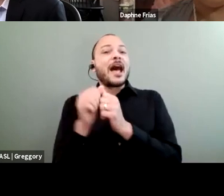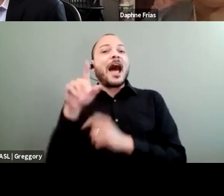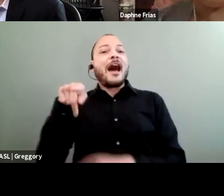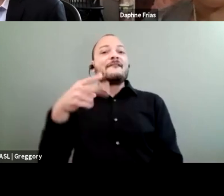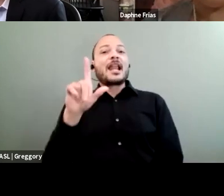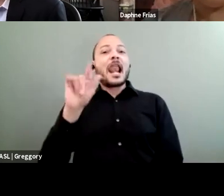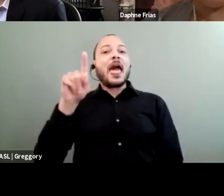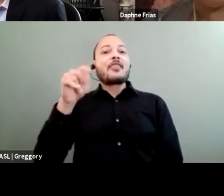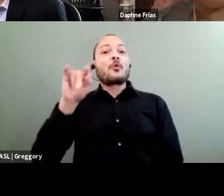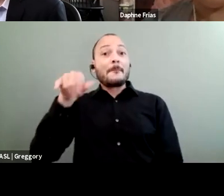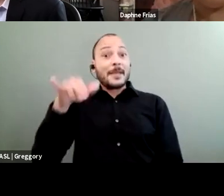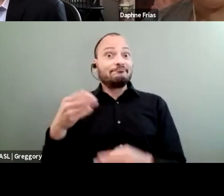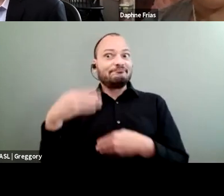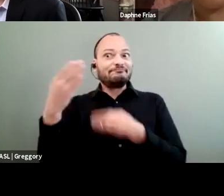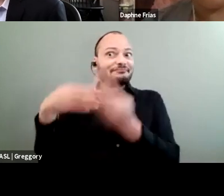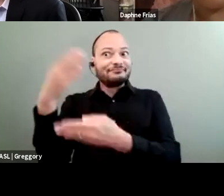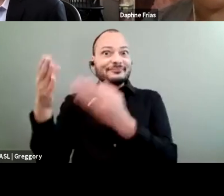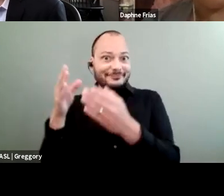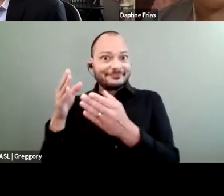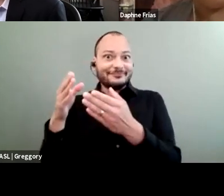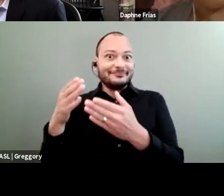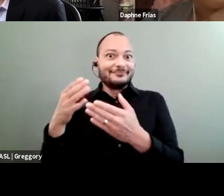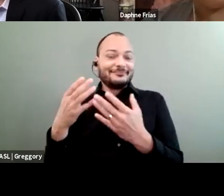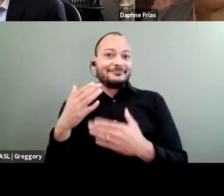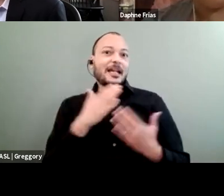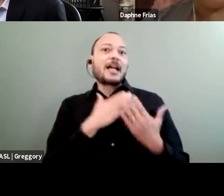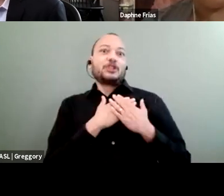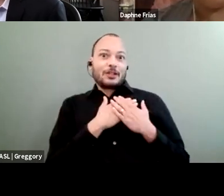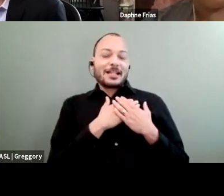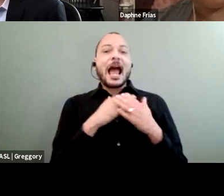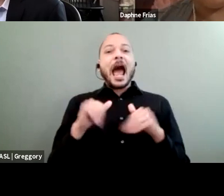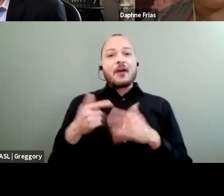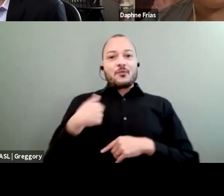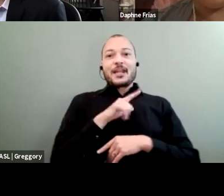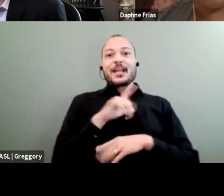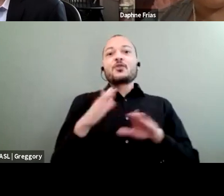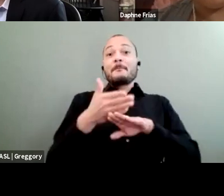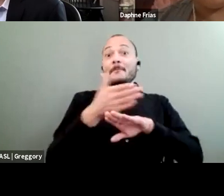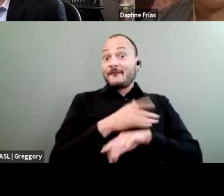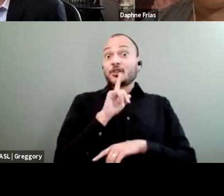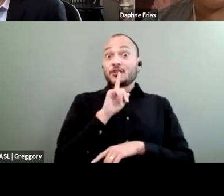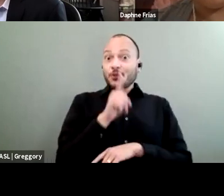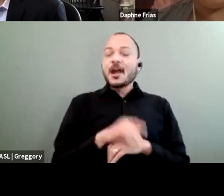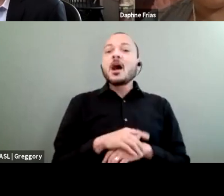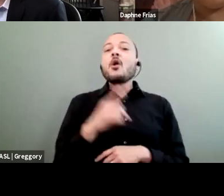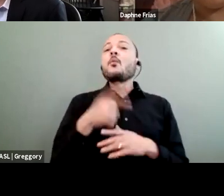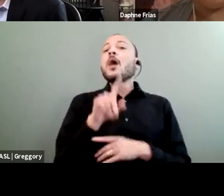and how we can do better, for sure. And one of the questions in the chat is, "What forms you all, "as wonderful panelists,